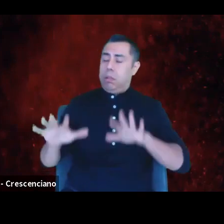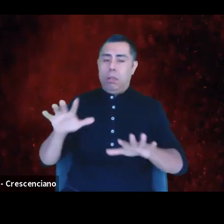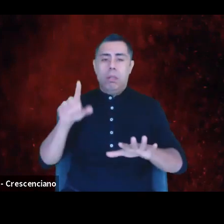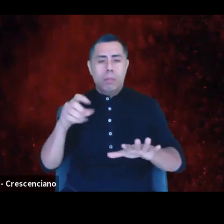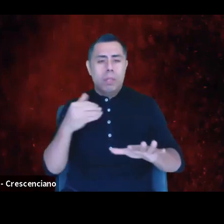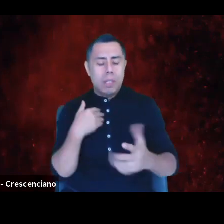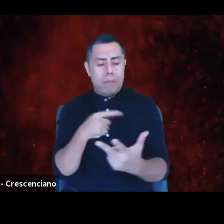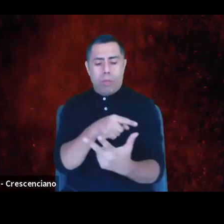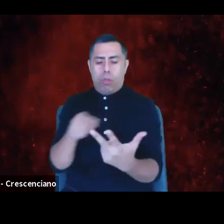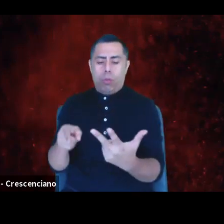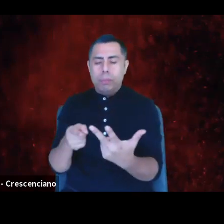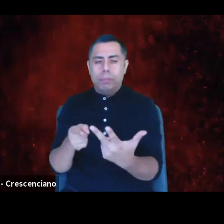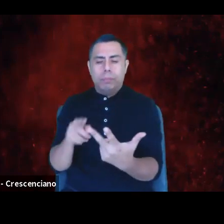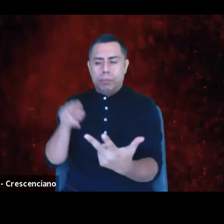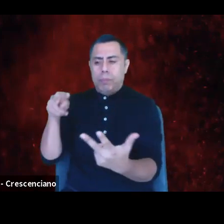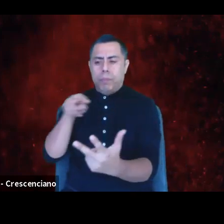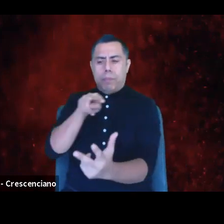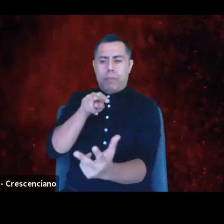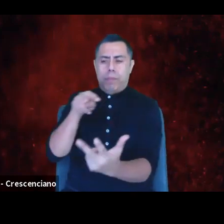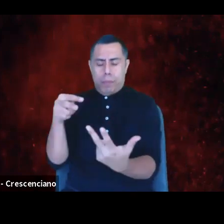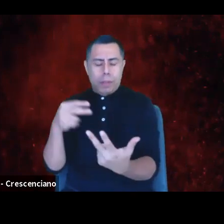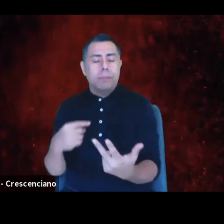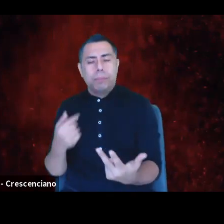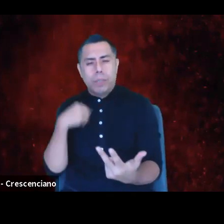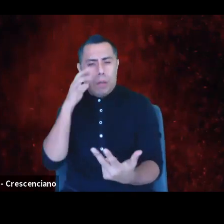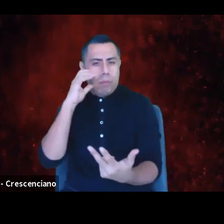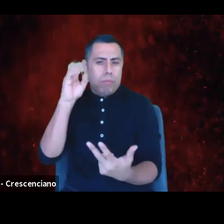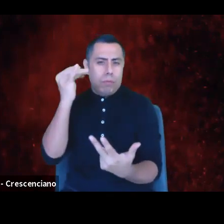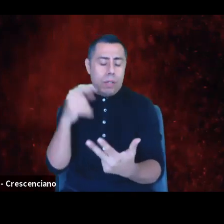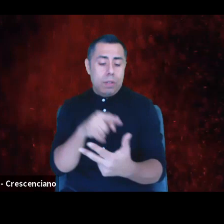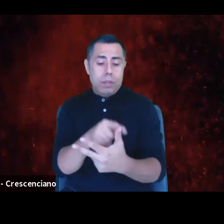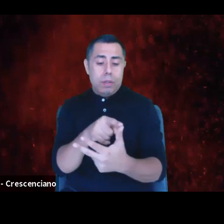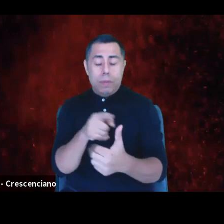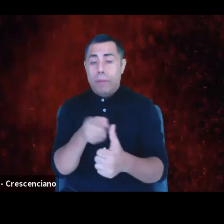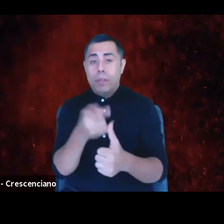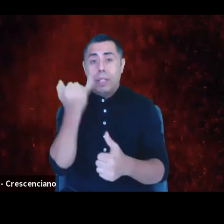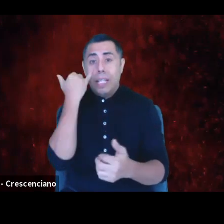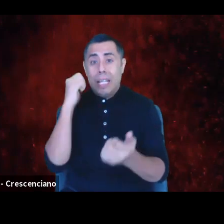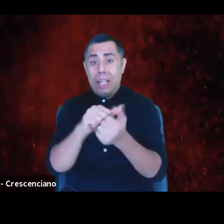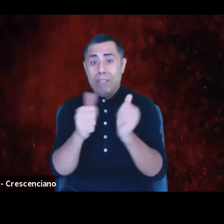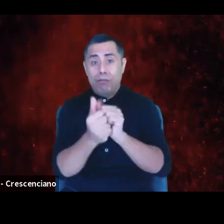The first is that if the change could not be achieved, then the leadership in this field